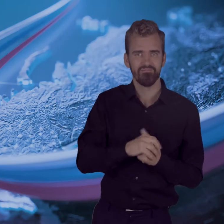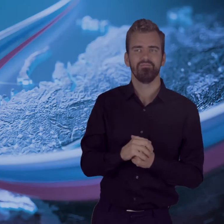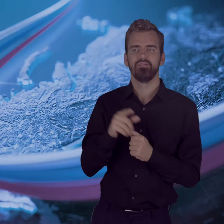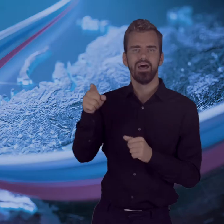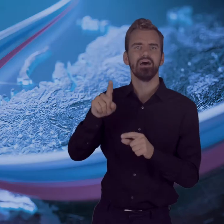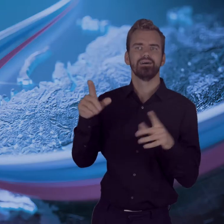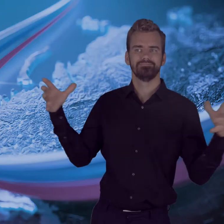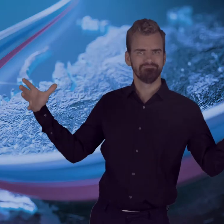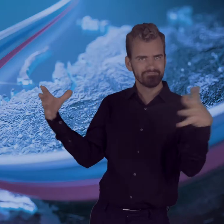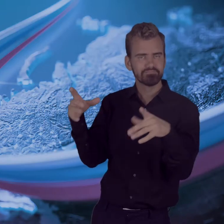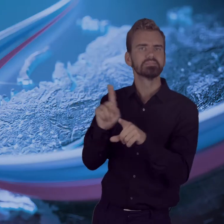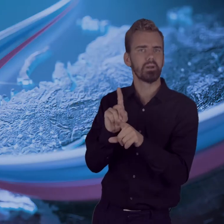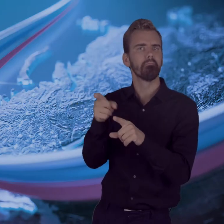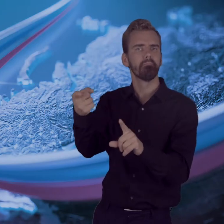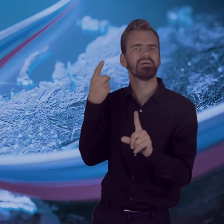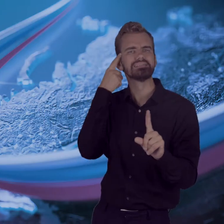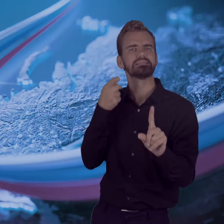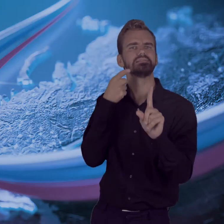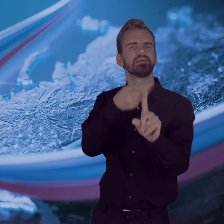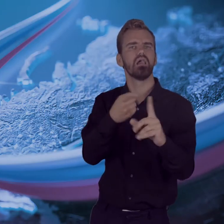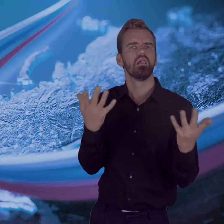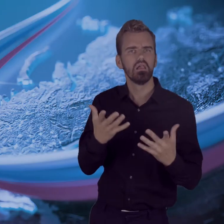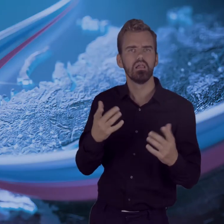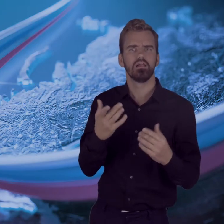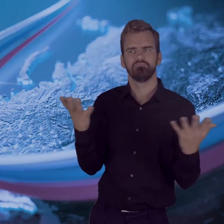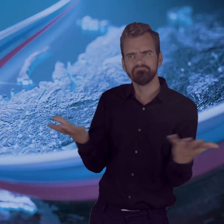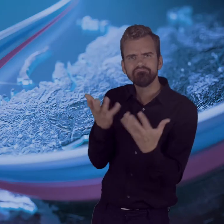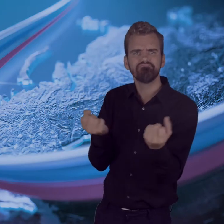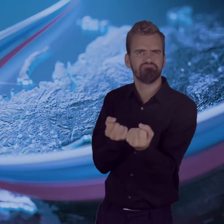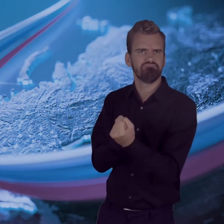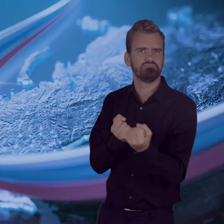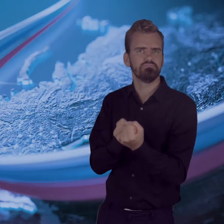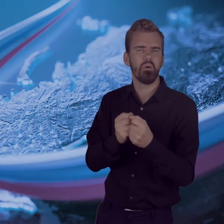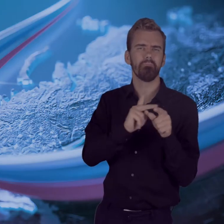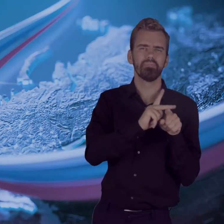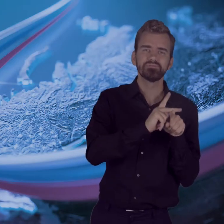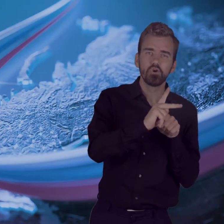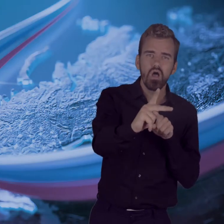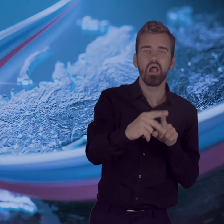of VOG is traditionally held in order to support and